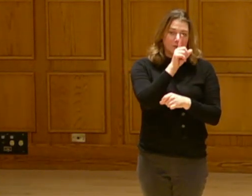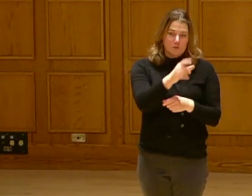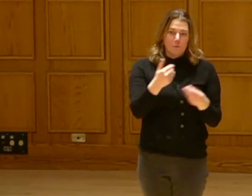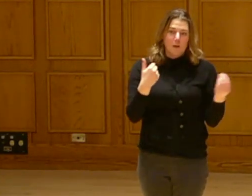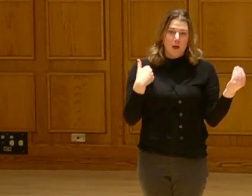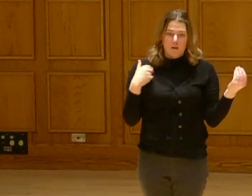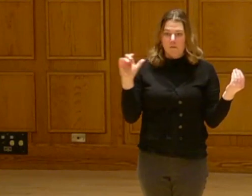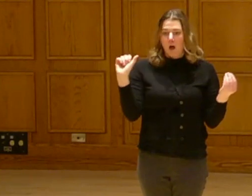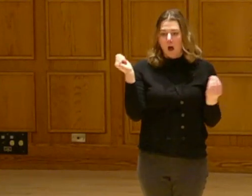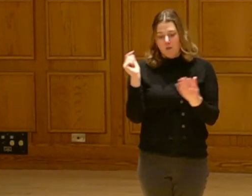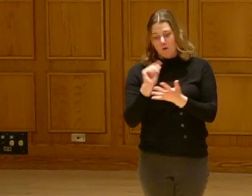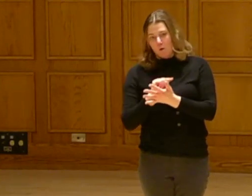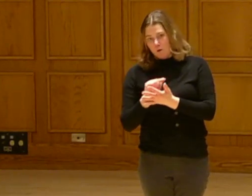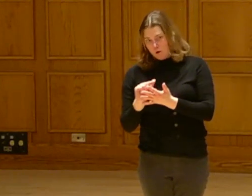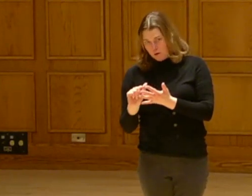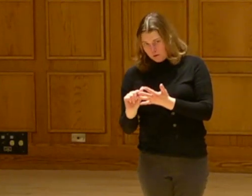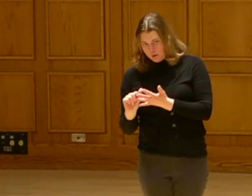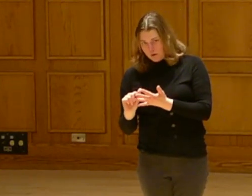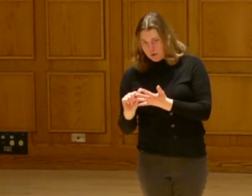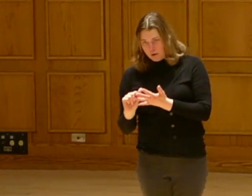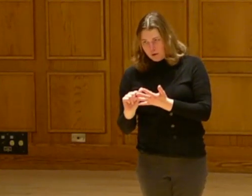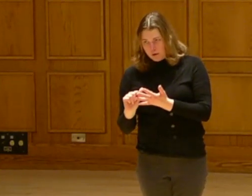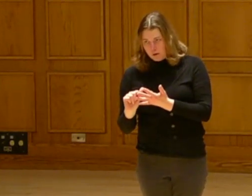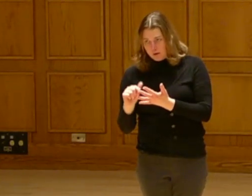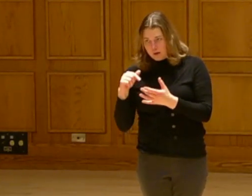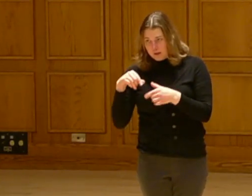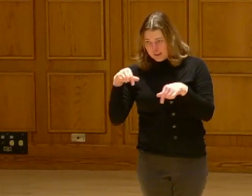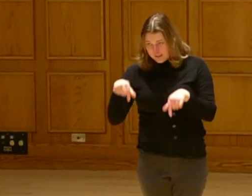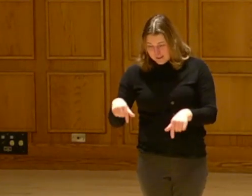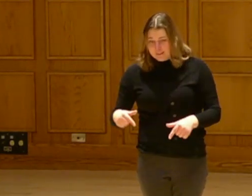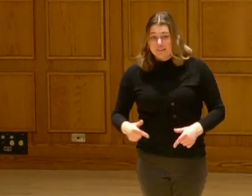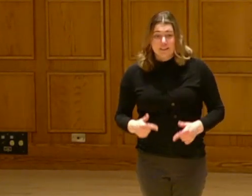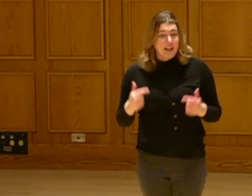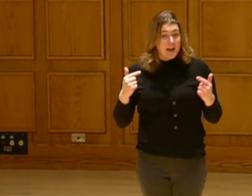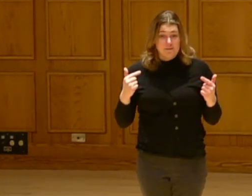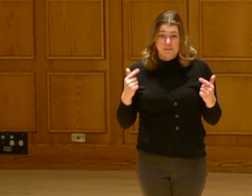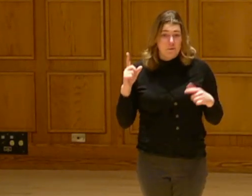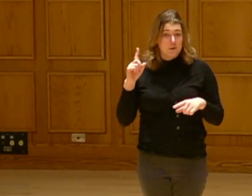sure we had other things. Other things in the life that we can no longer take for granted.